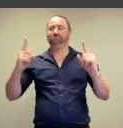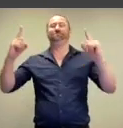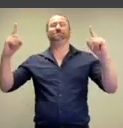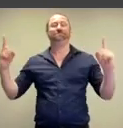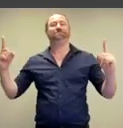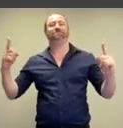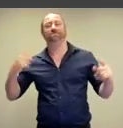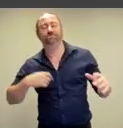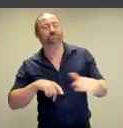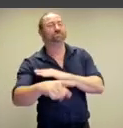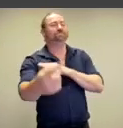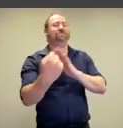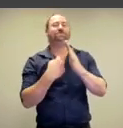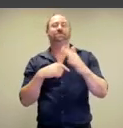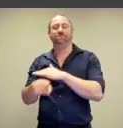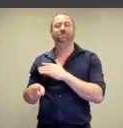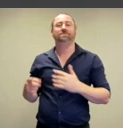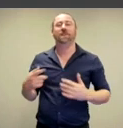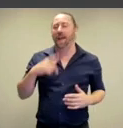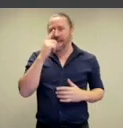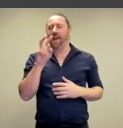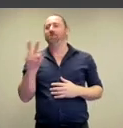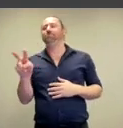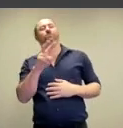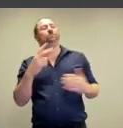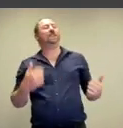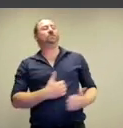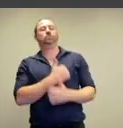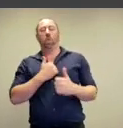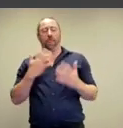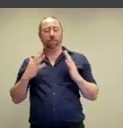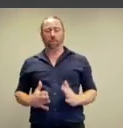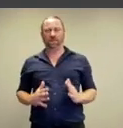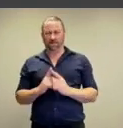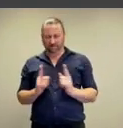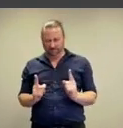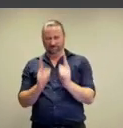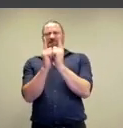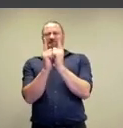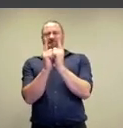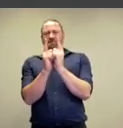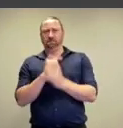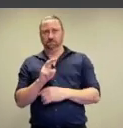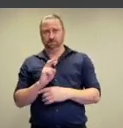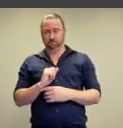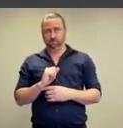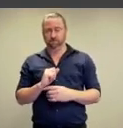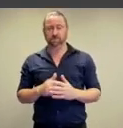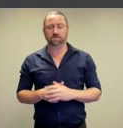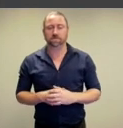given the distance required to make viewing their bodies